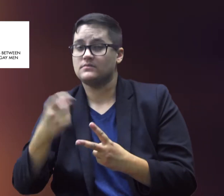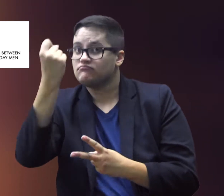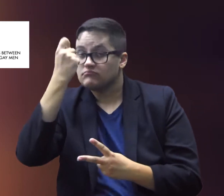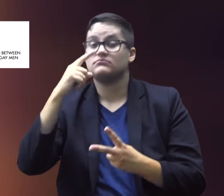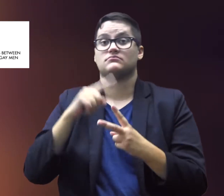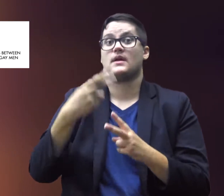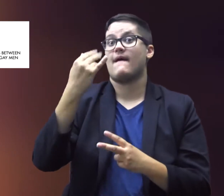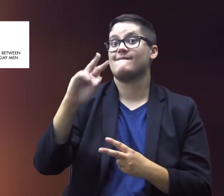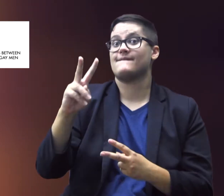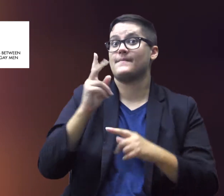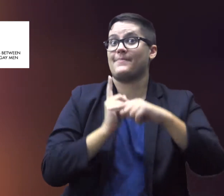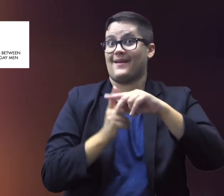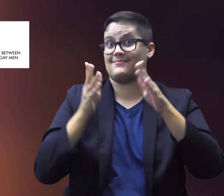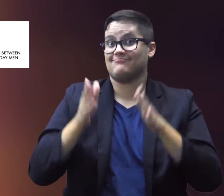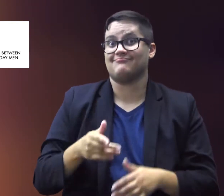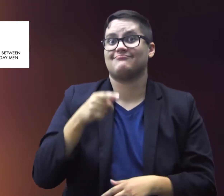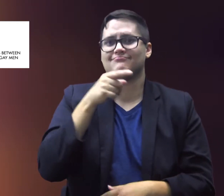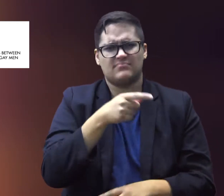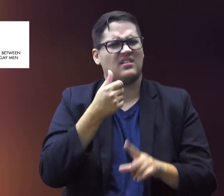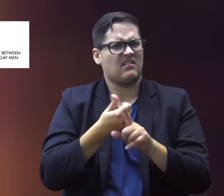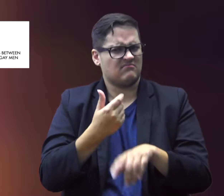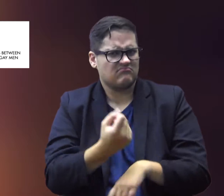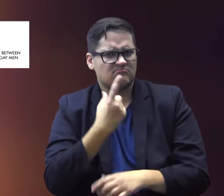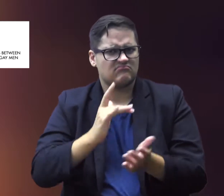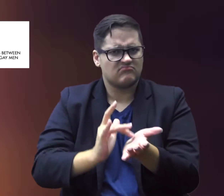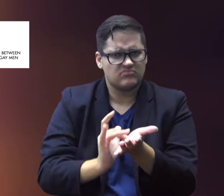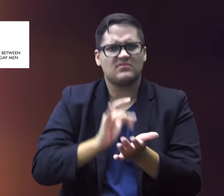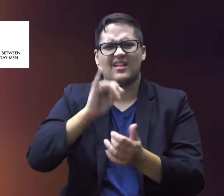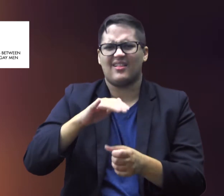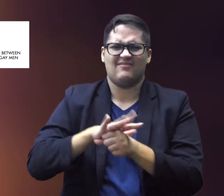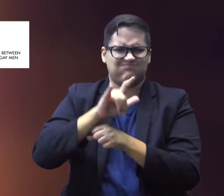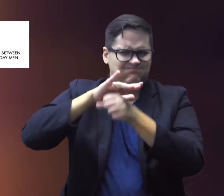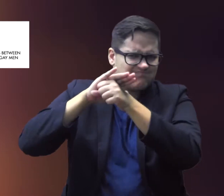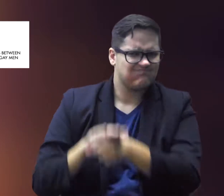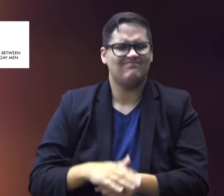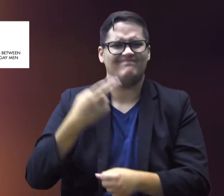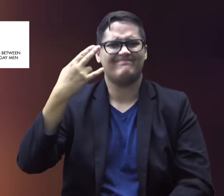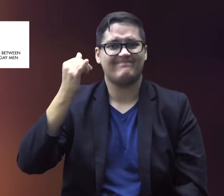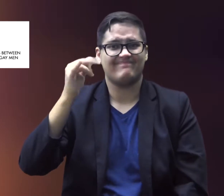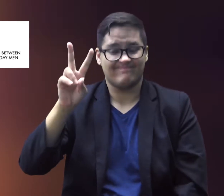when the HIV-positive partner is on treatment that fully suppresses HIV.